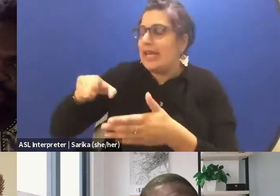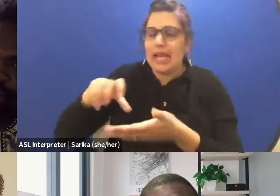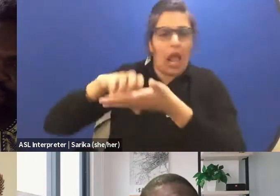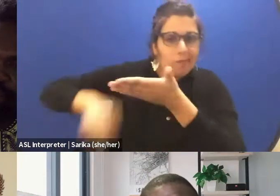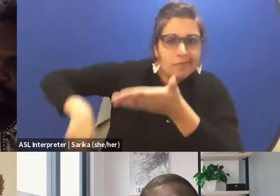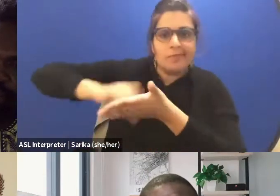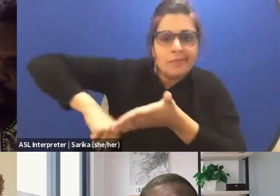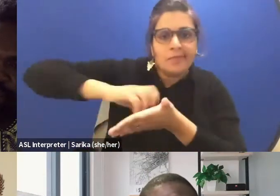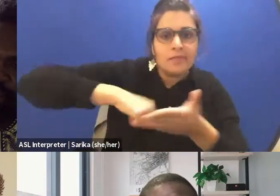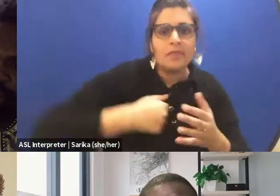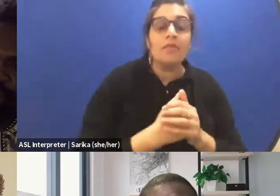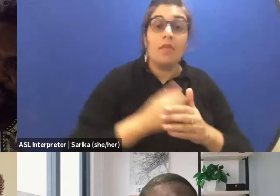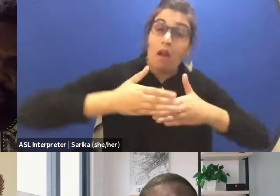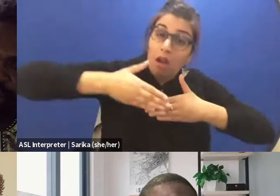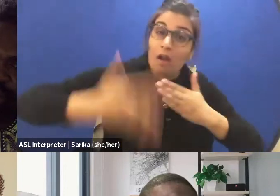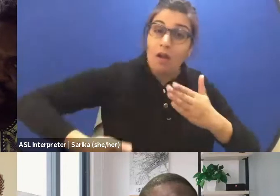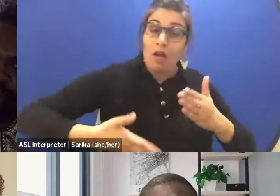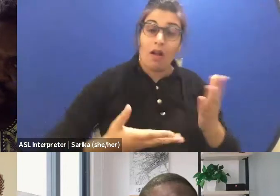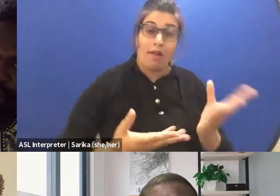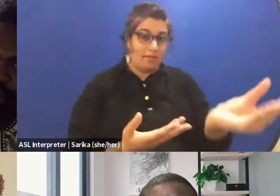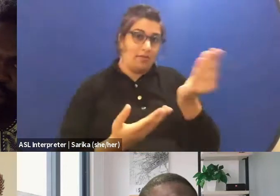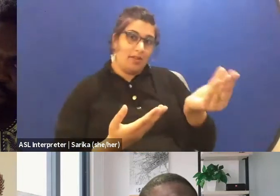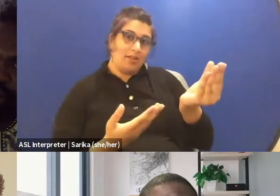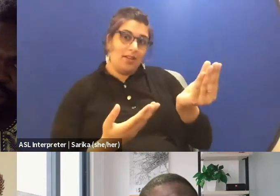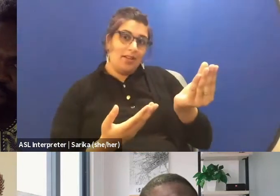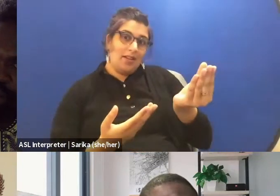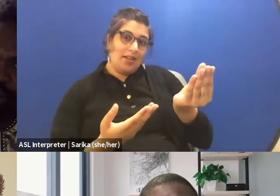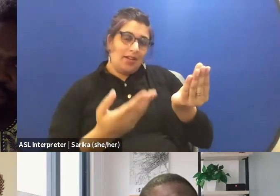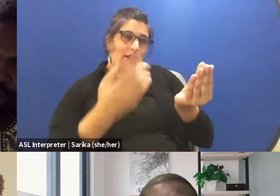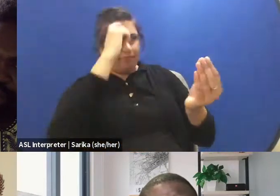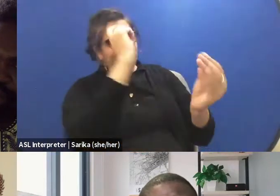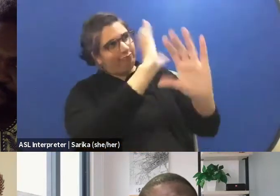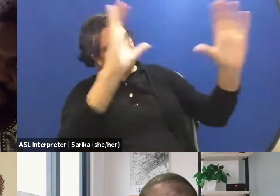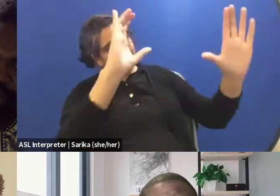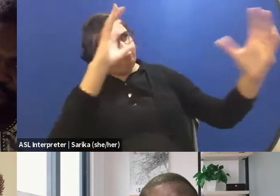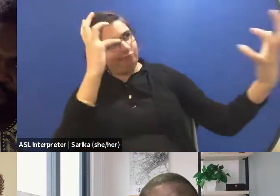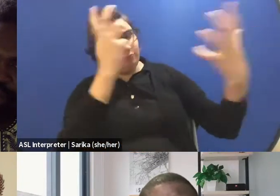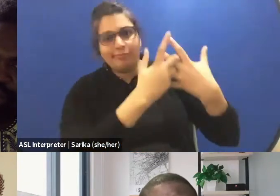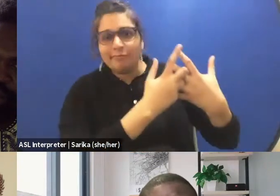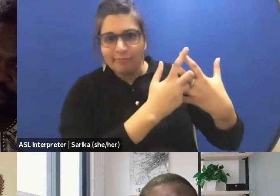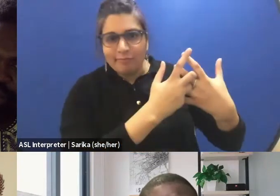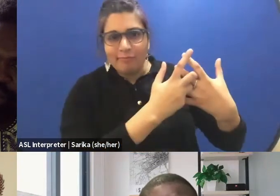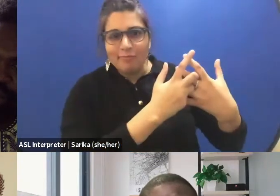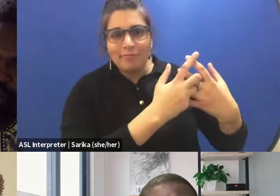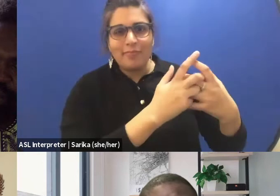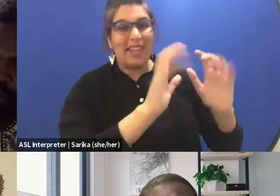At the end, we got, an assume of what we would like to see. And then how would you say it?